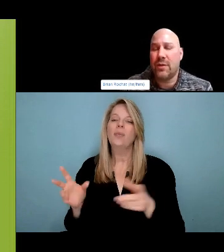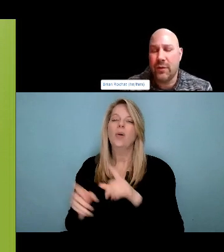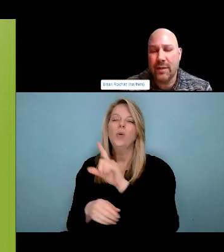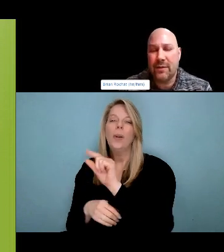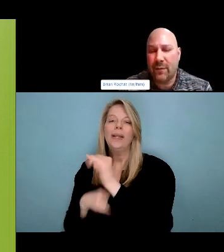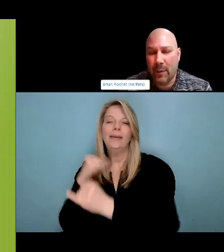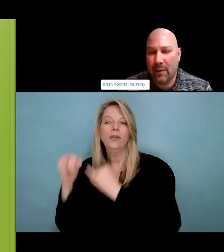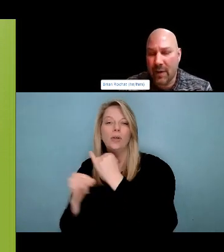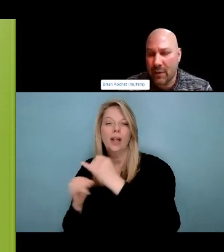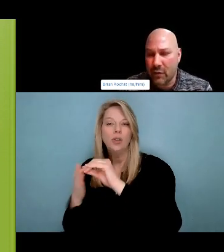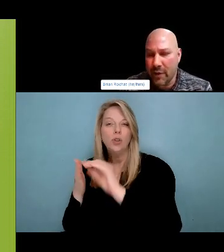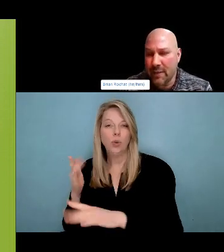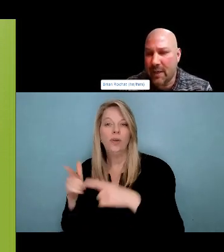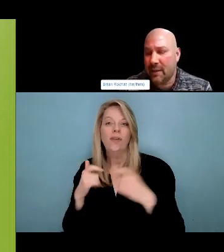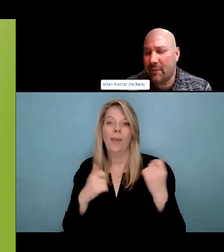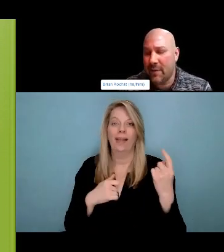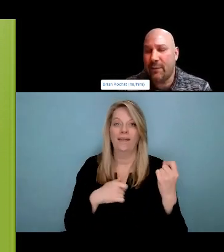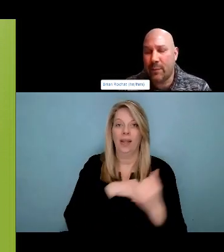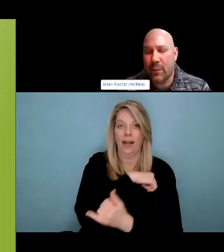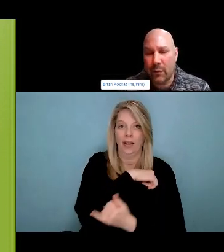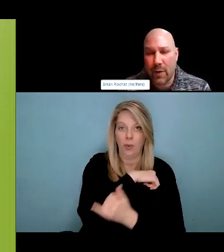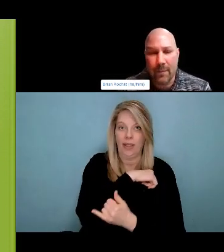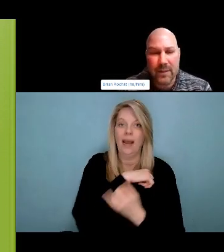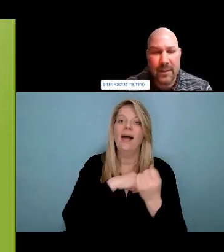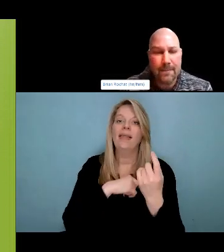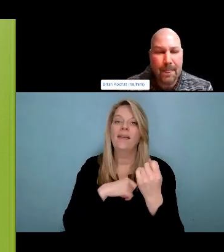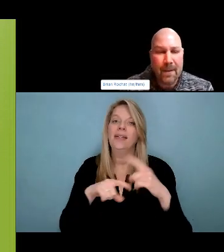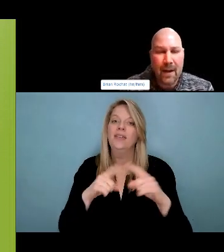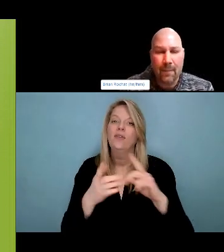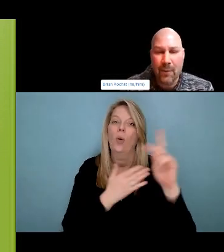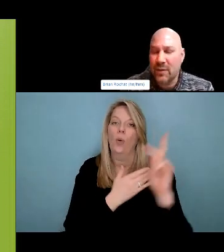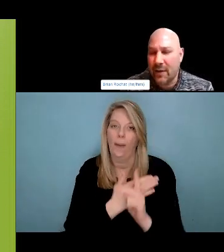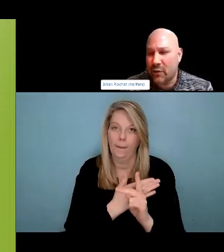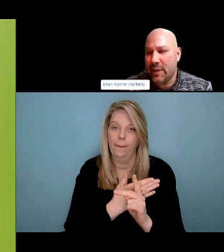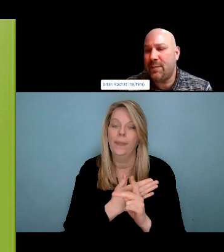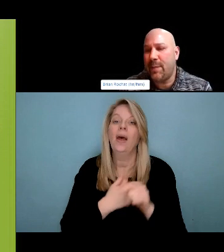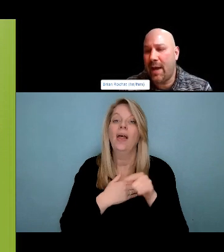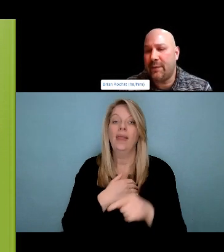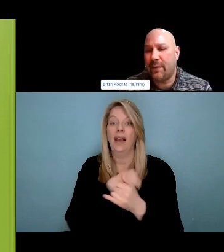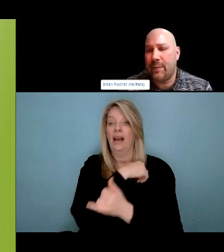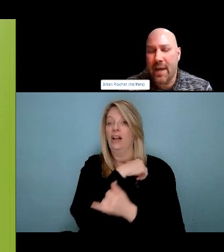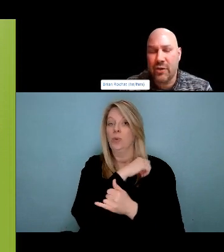on TV and noticing these cowboys riding into Indian villages with their rifles, 6 shooters,